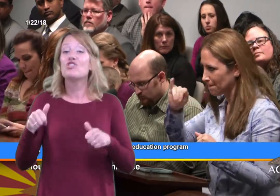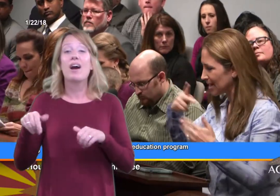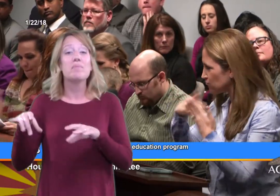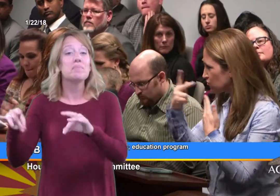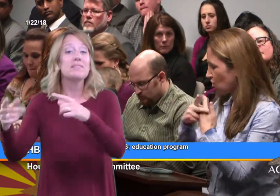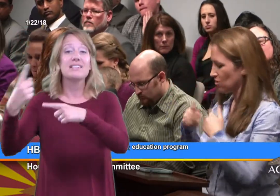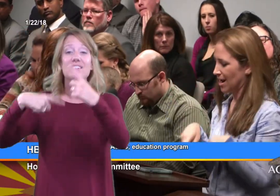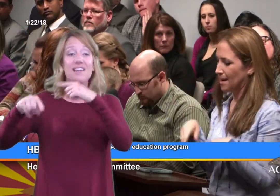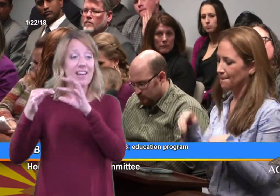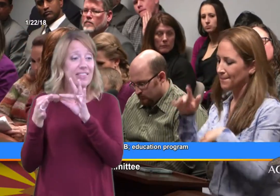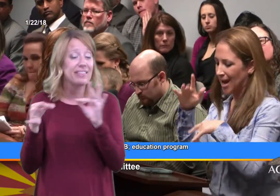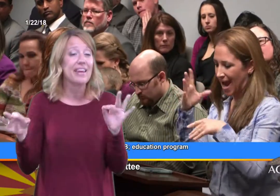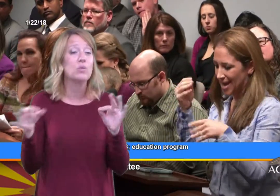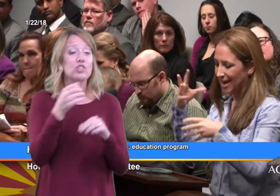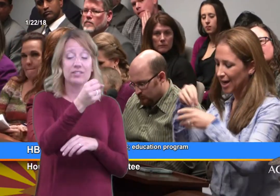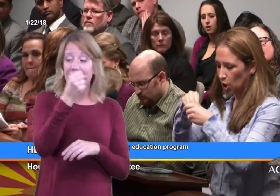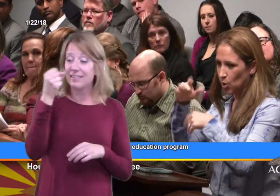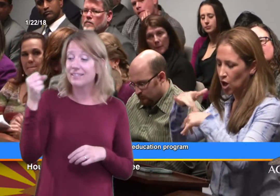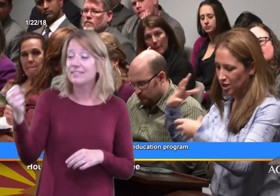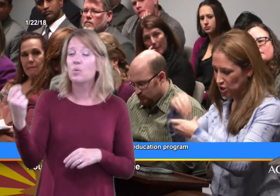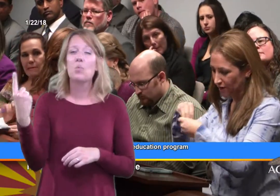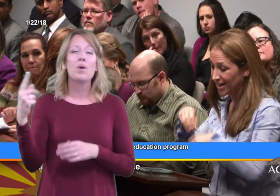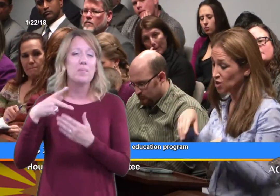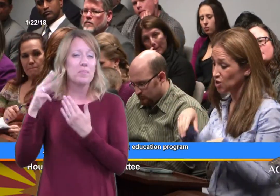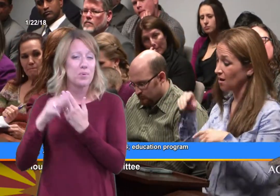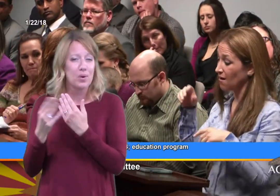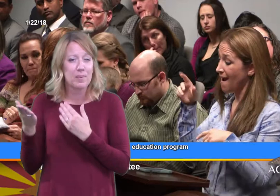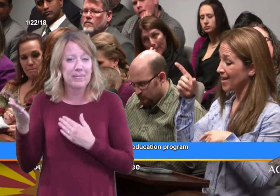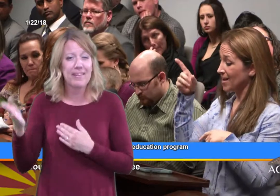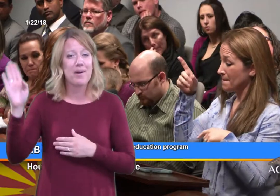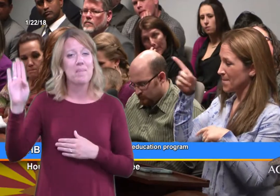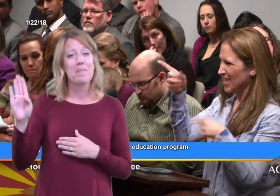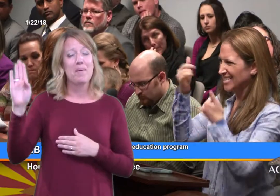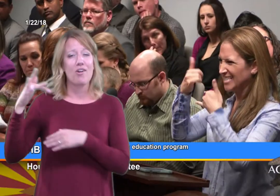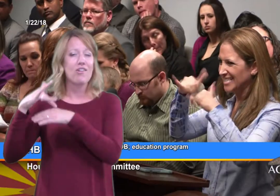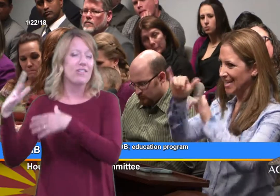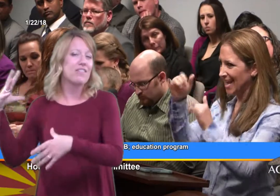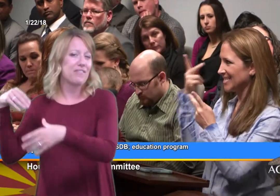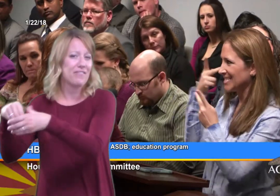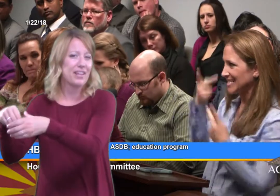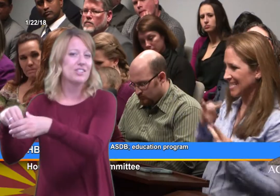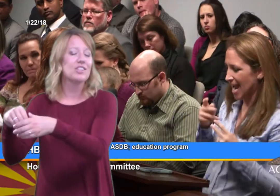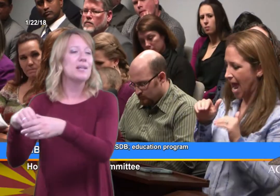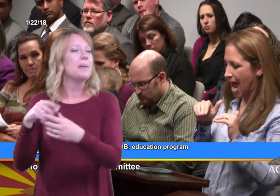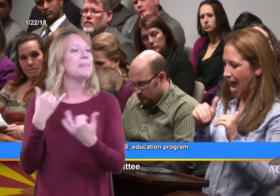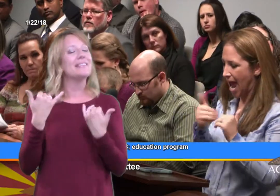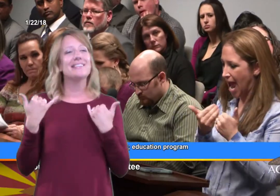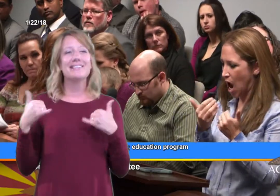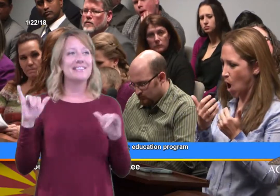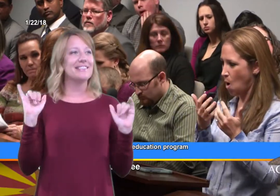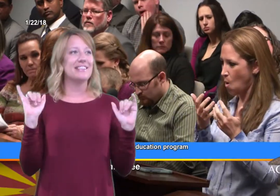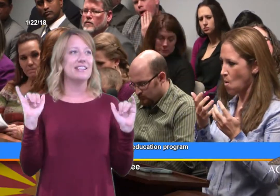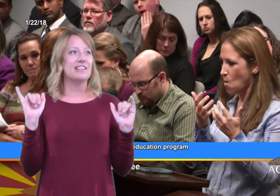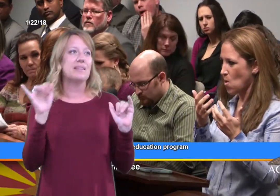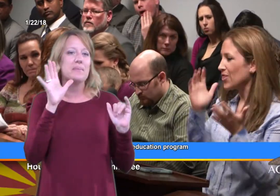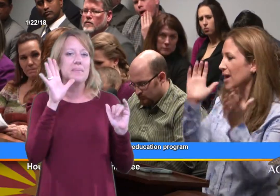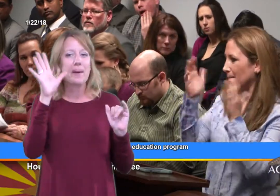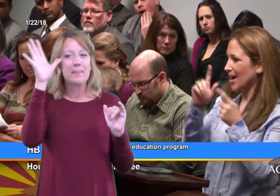they put me into the program in Boston for early intervention services, but they still saw,